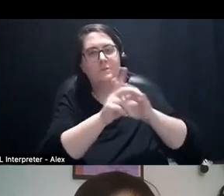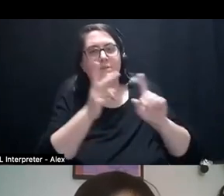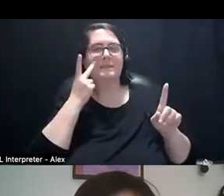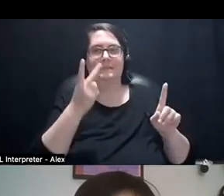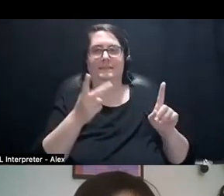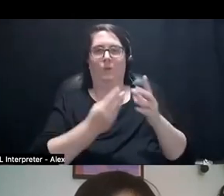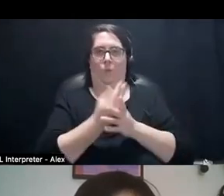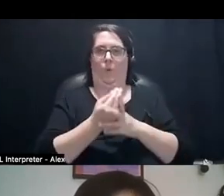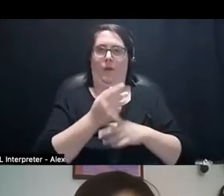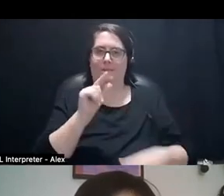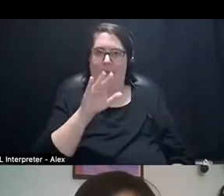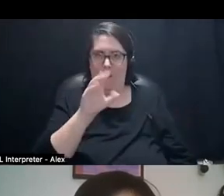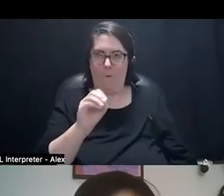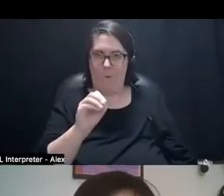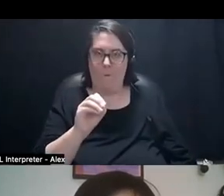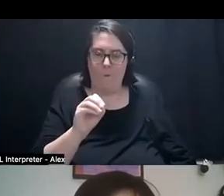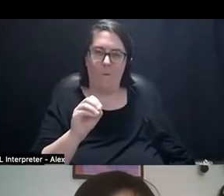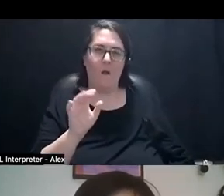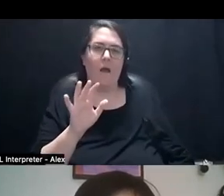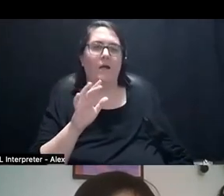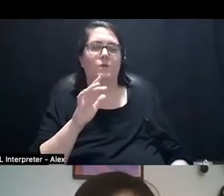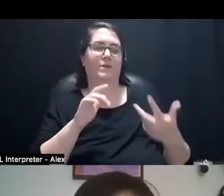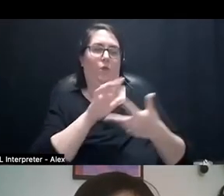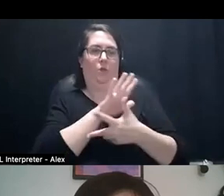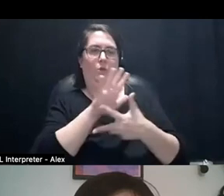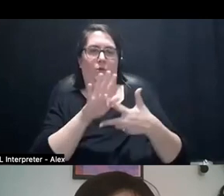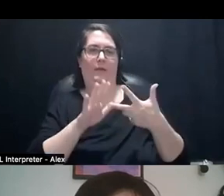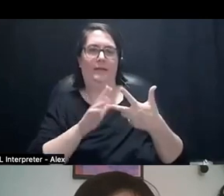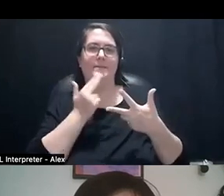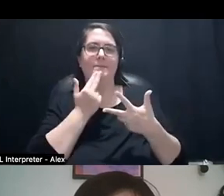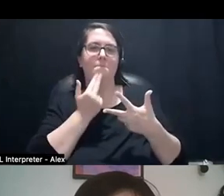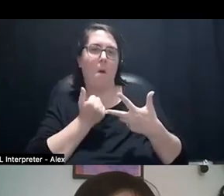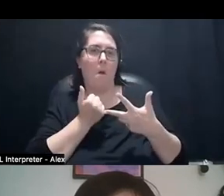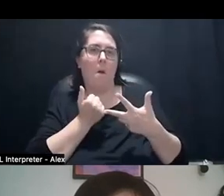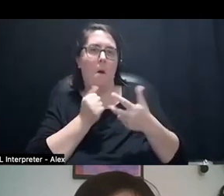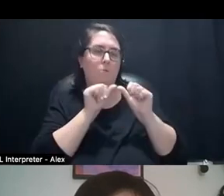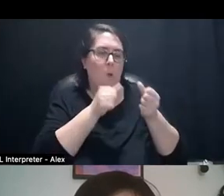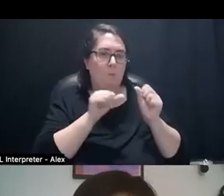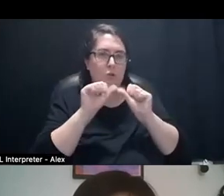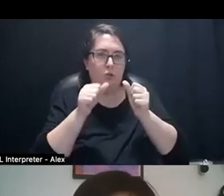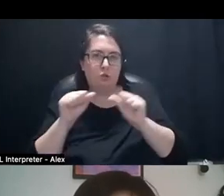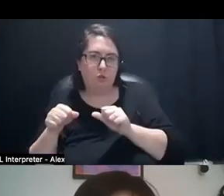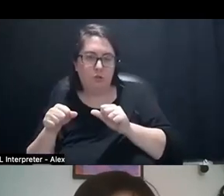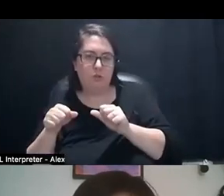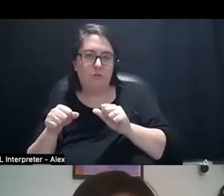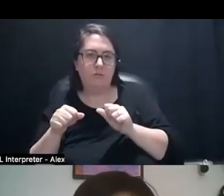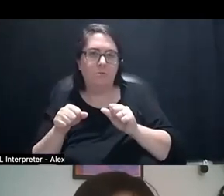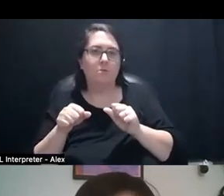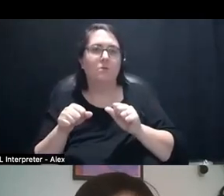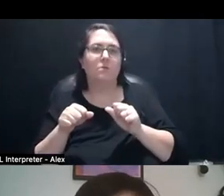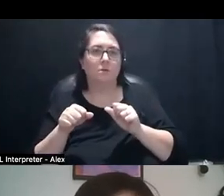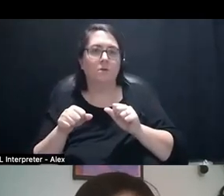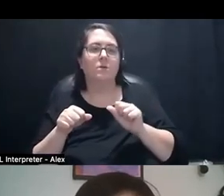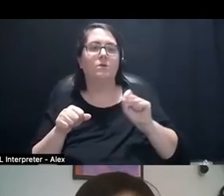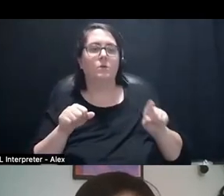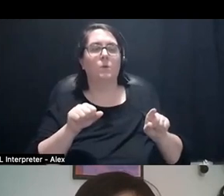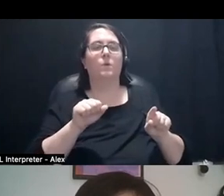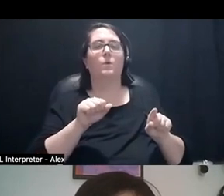So there are these kind of, there's three little small sculptural pieces. And each one of them is: a tobacco plant,